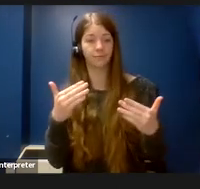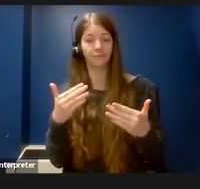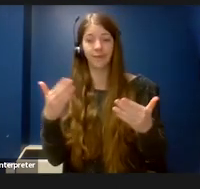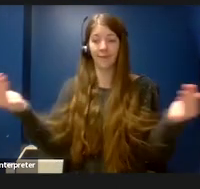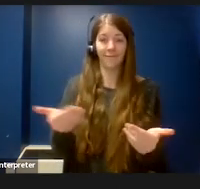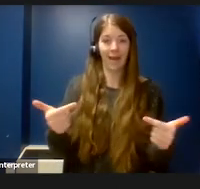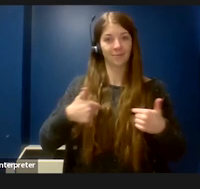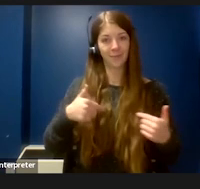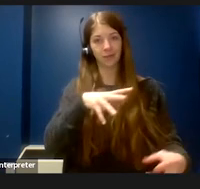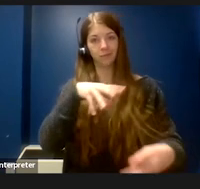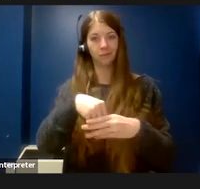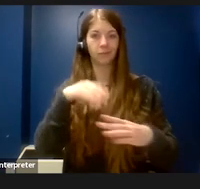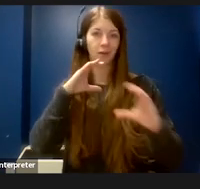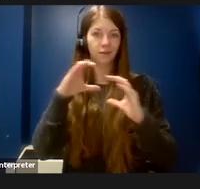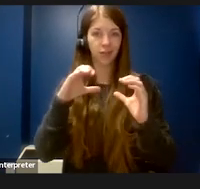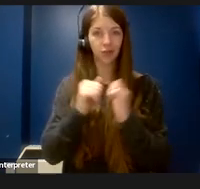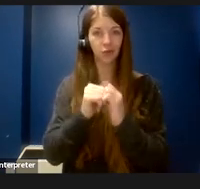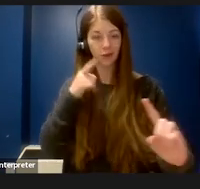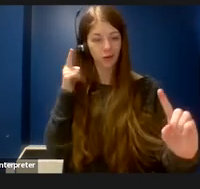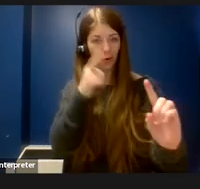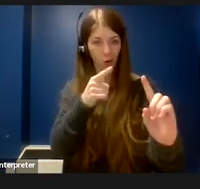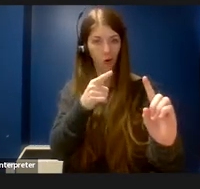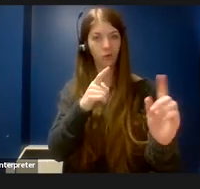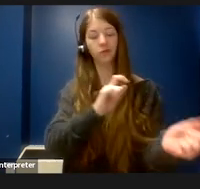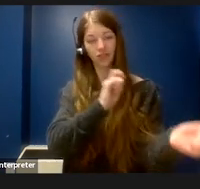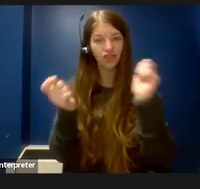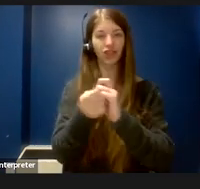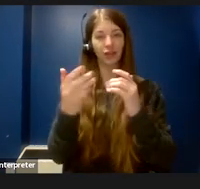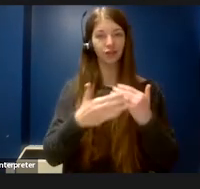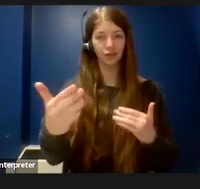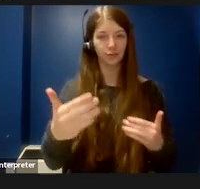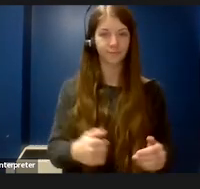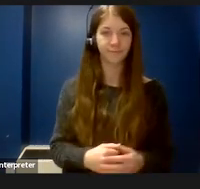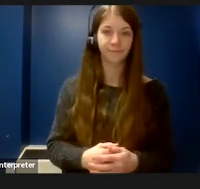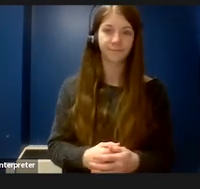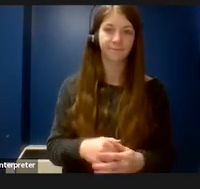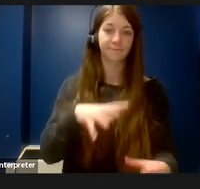that has a goal in mind of making change going forward. Being part of this conversation is